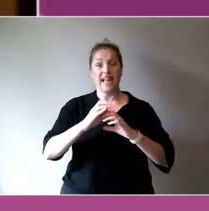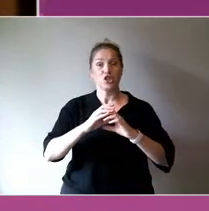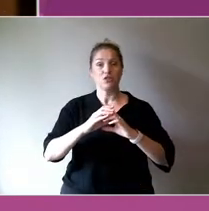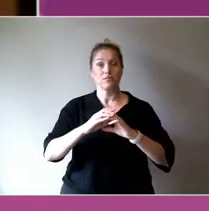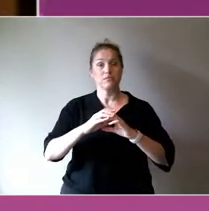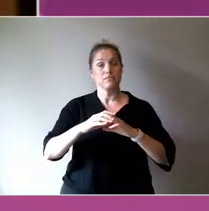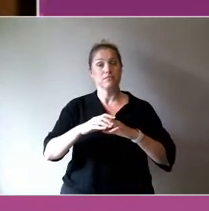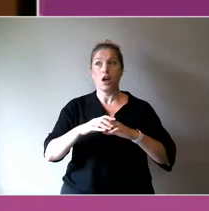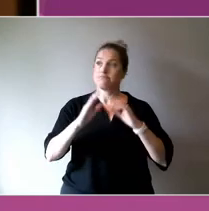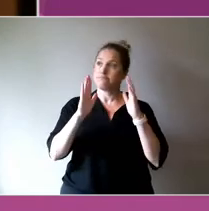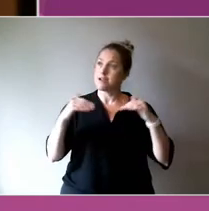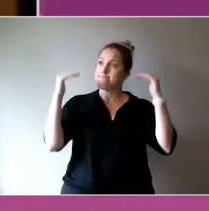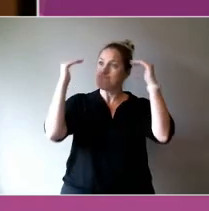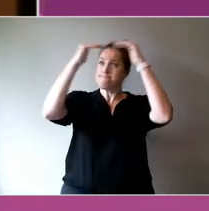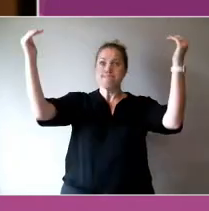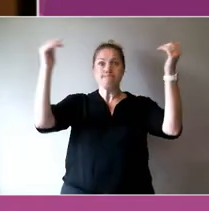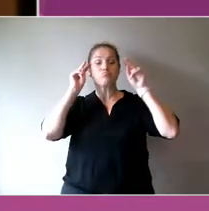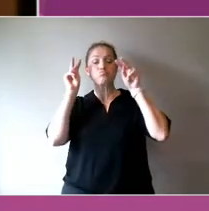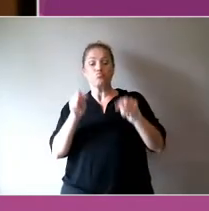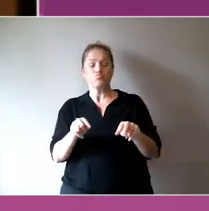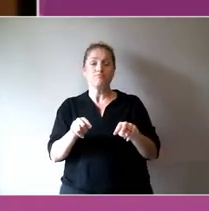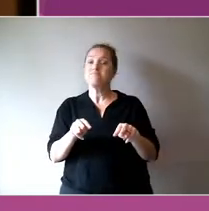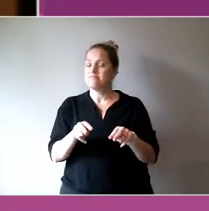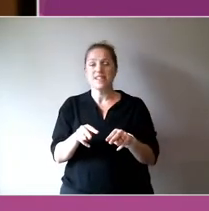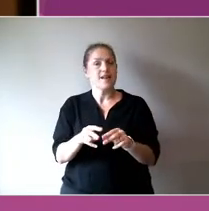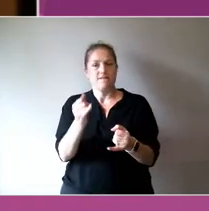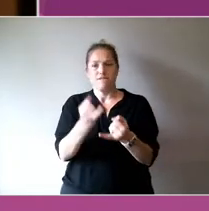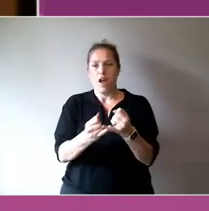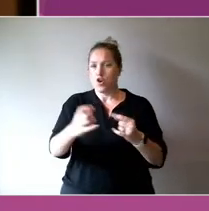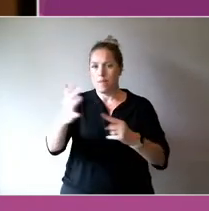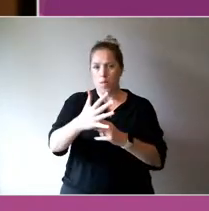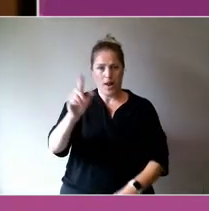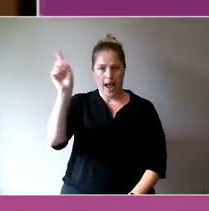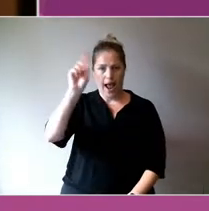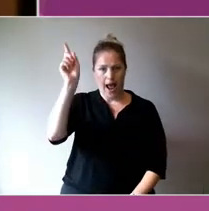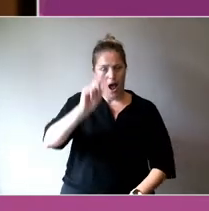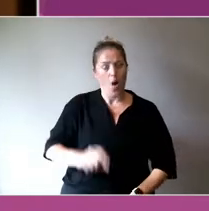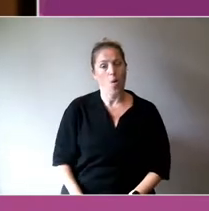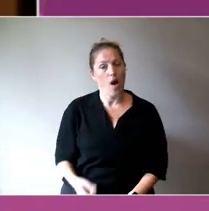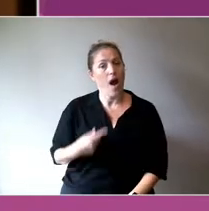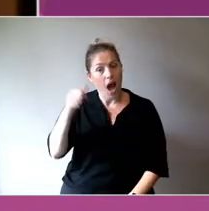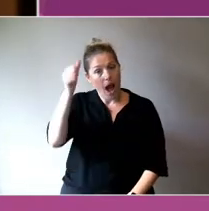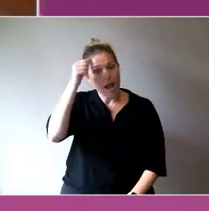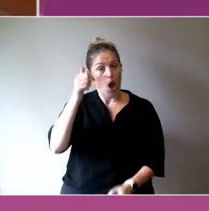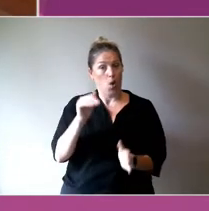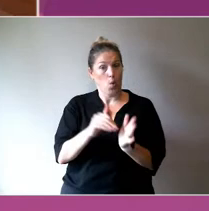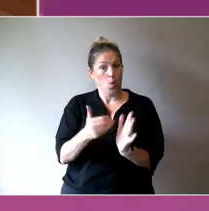And the quality of the contributors to the chat we're going to have in the next 60 minutes is so impressive.